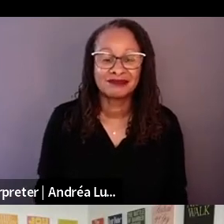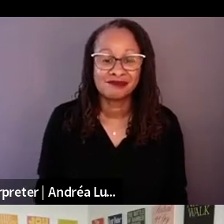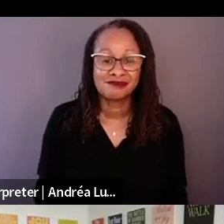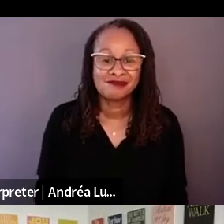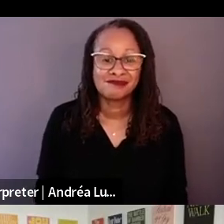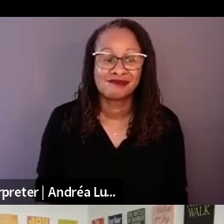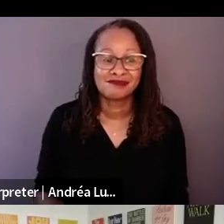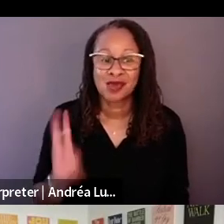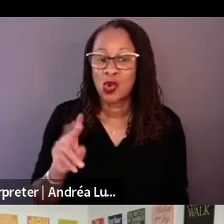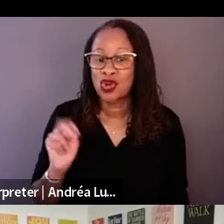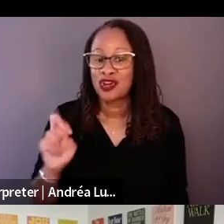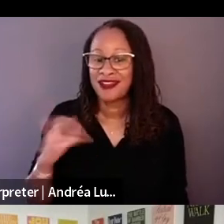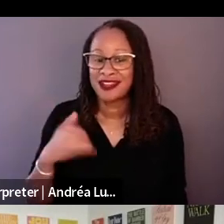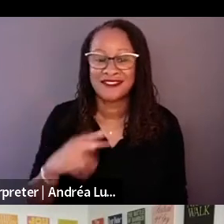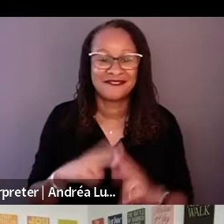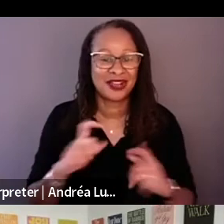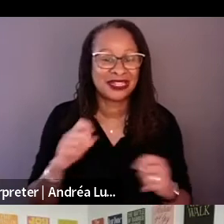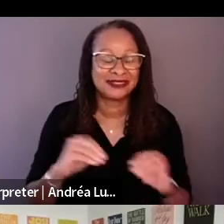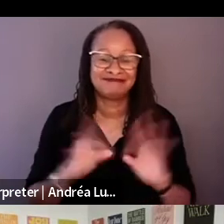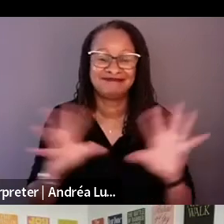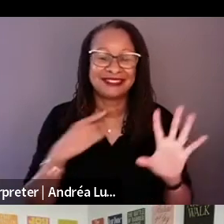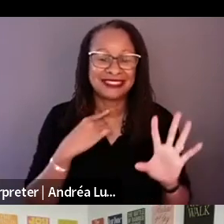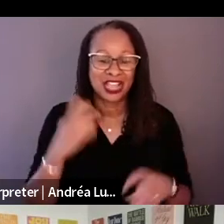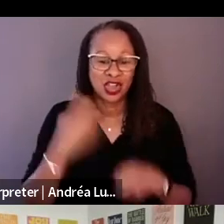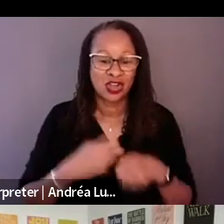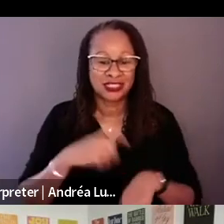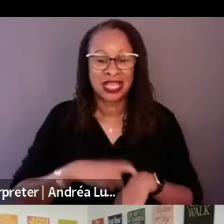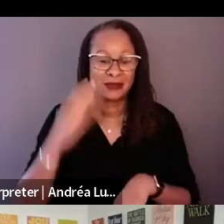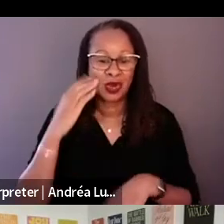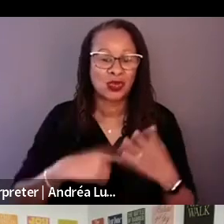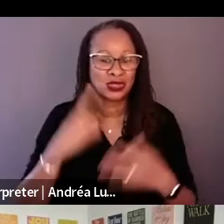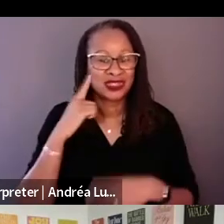You have a hard time knowing what you sound like as a person. I know a couple of things.